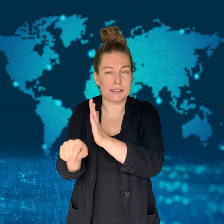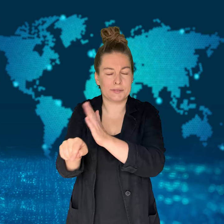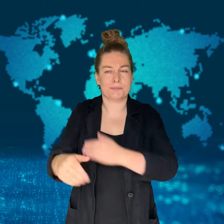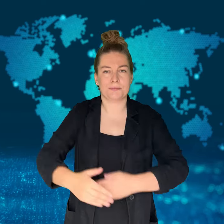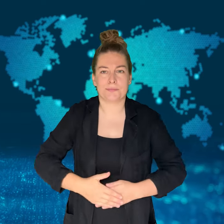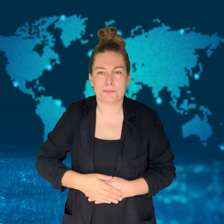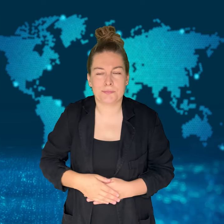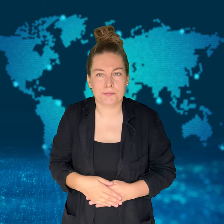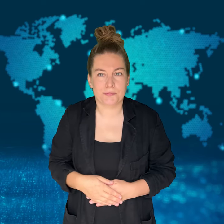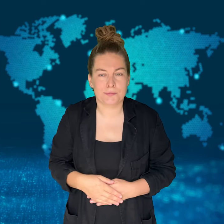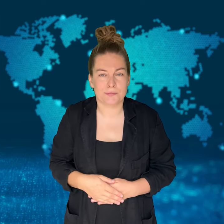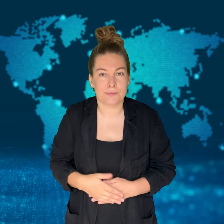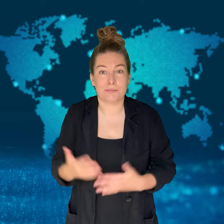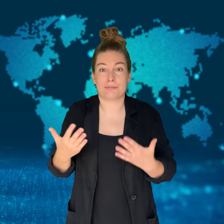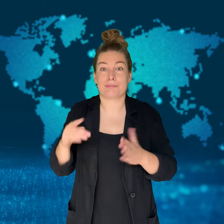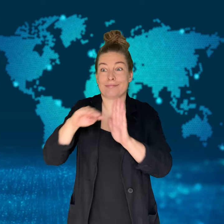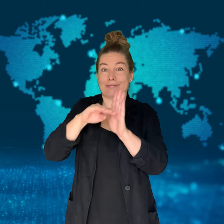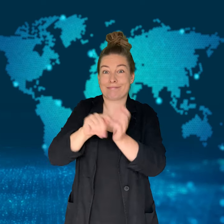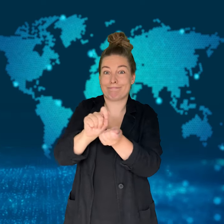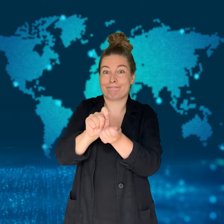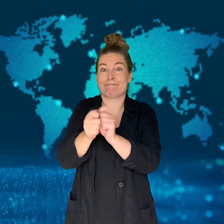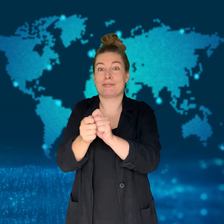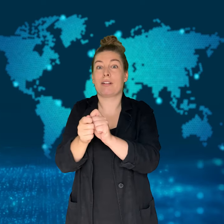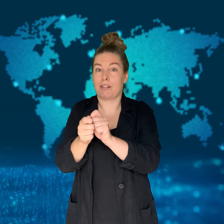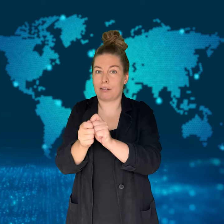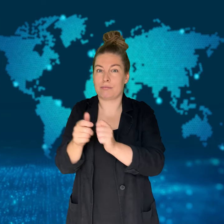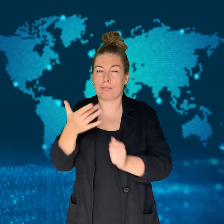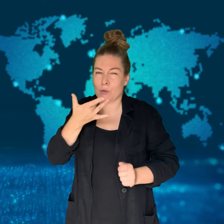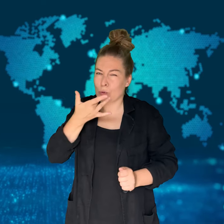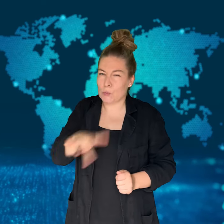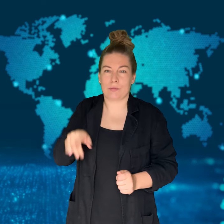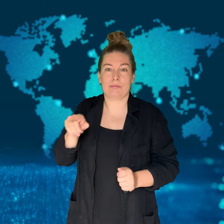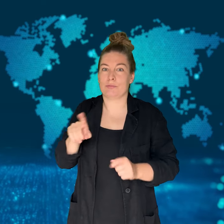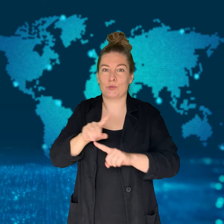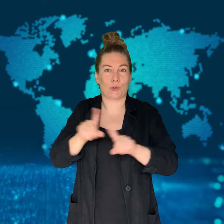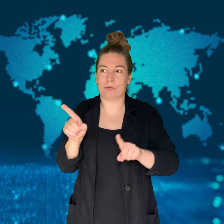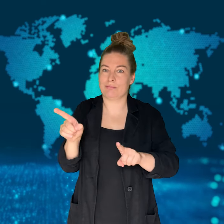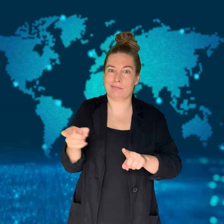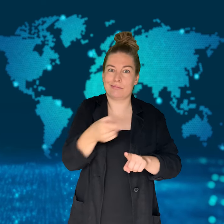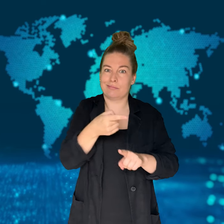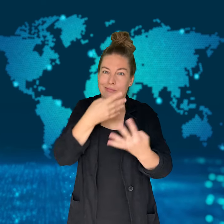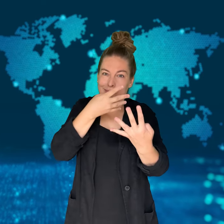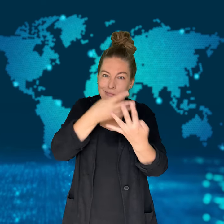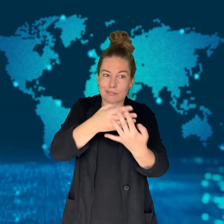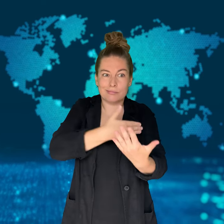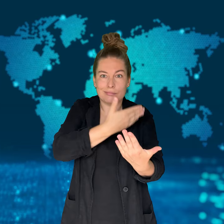The ruling of the court shows a new understanding of